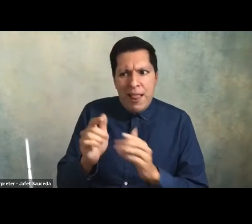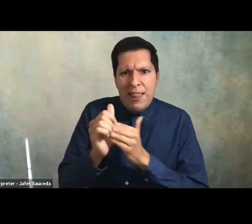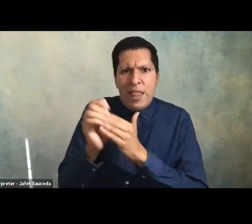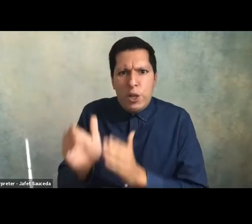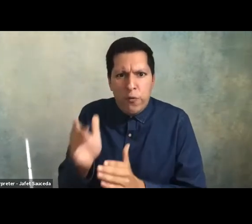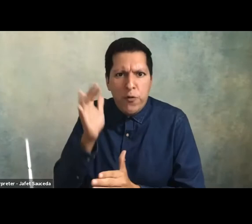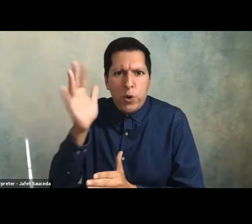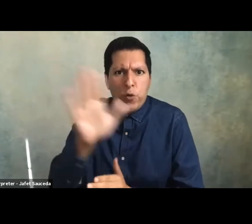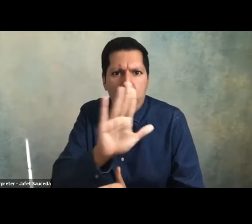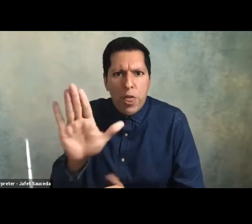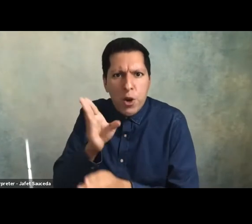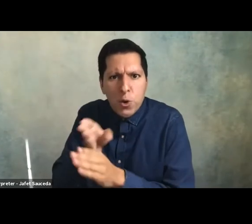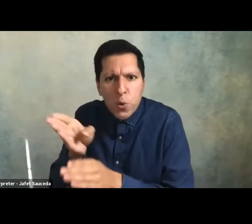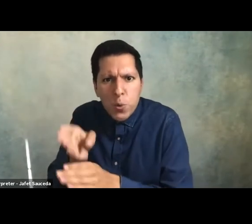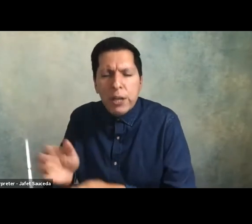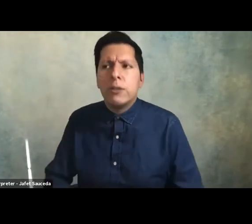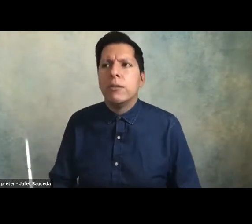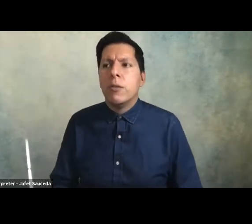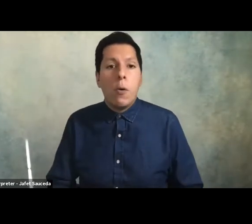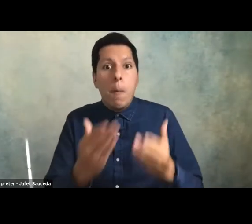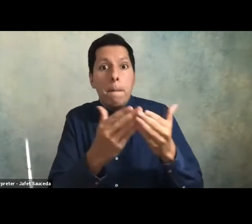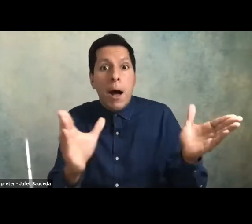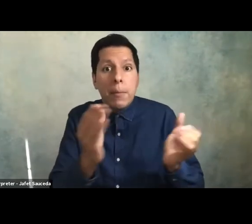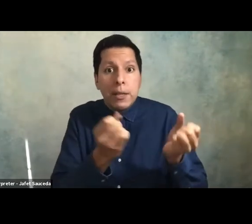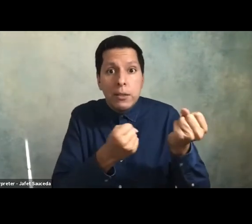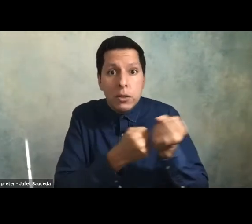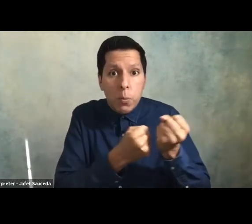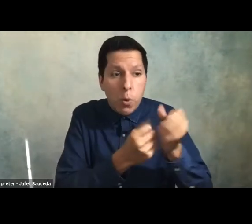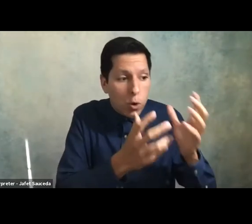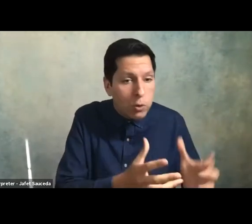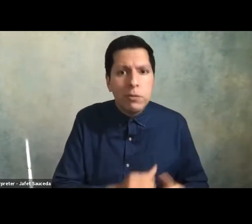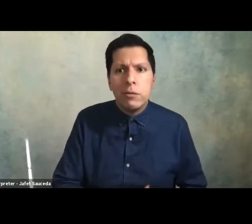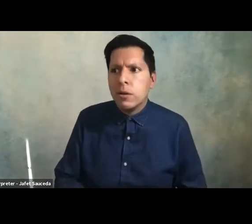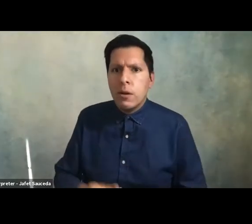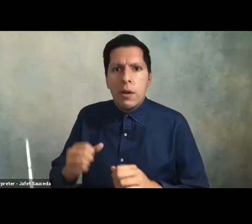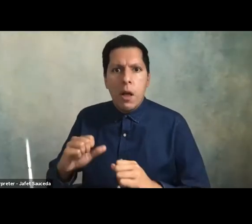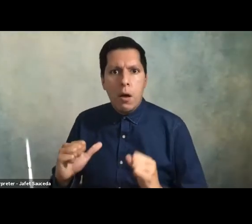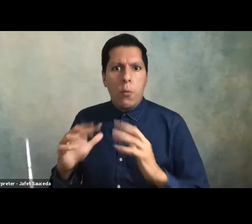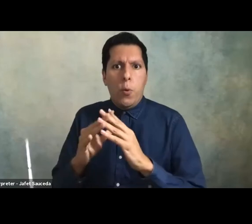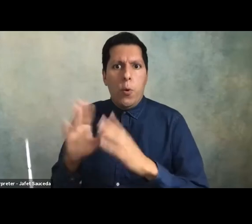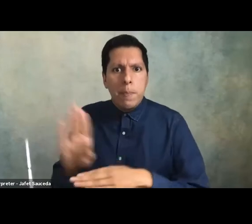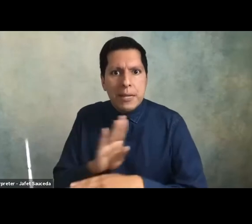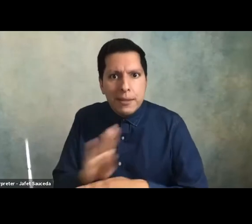generation public servants and entrepreneurs and academics and school teachers and activists